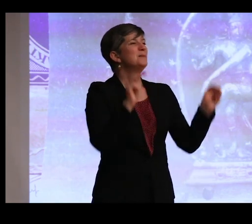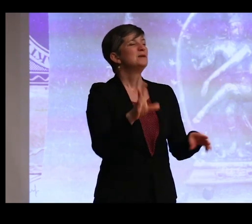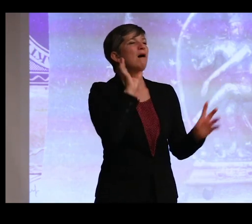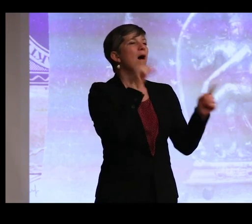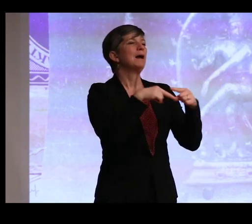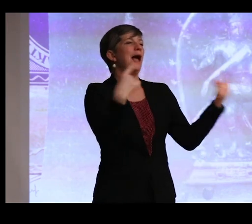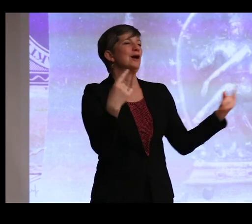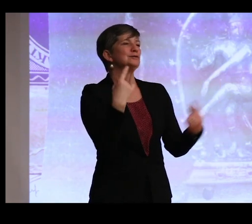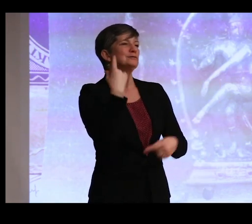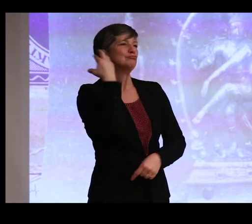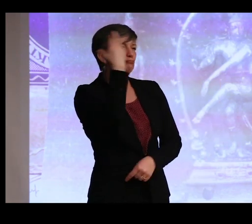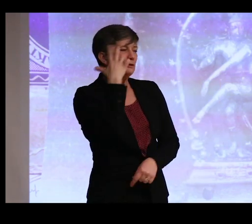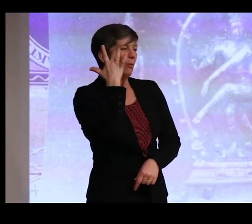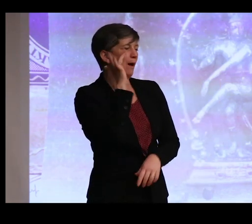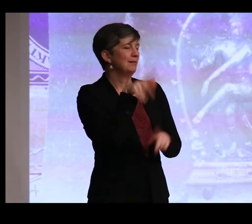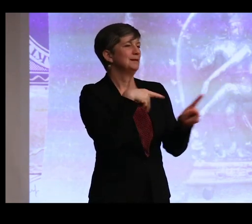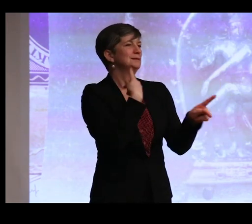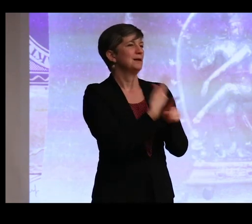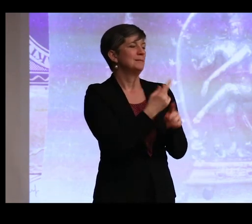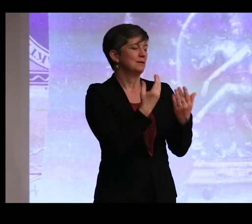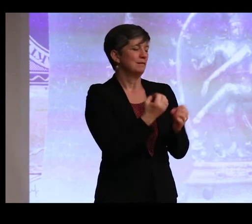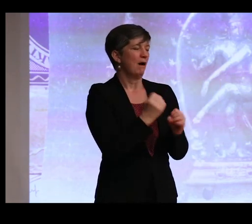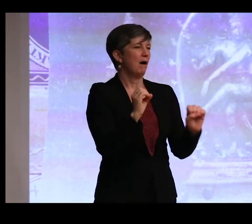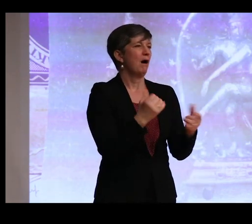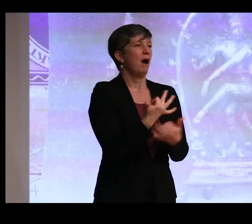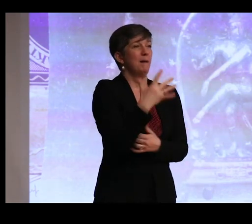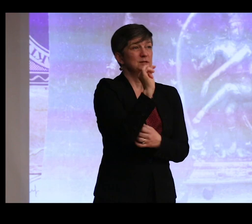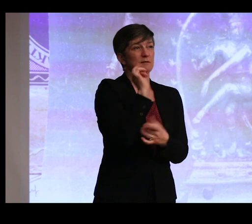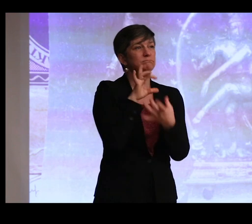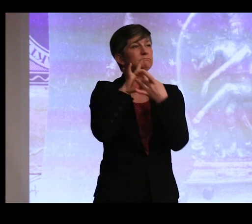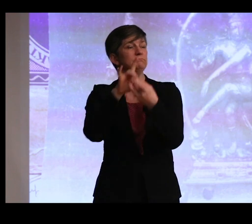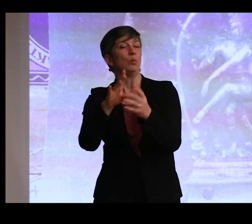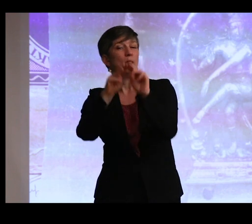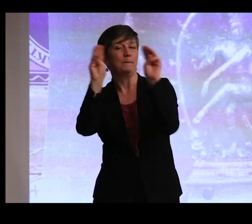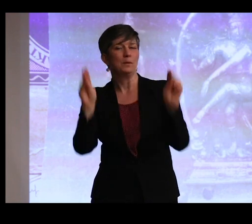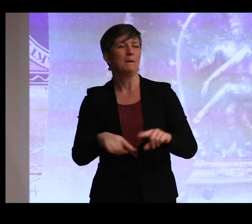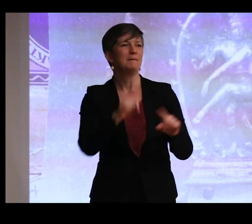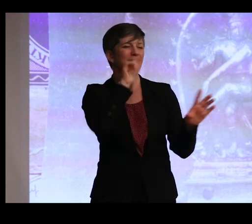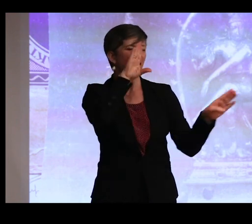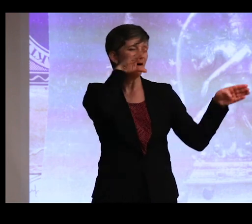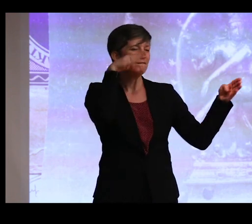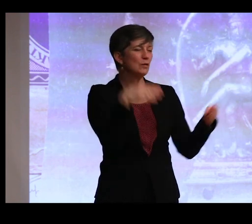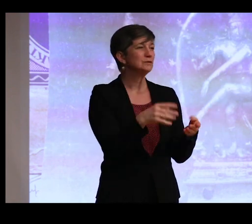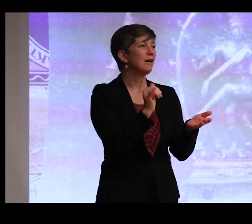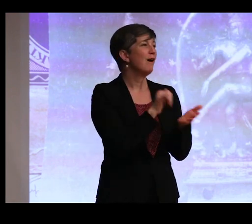for why these types of objects belong in the museum. But it doesn't focus on the able-bodied status